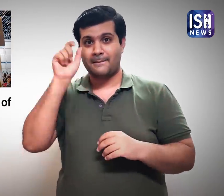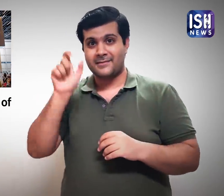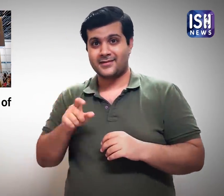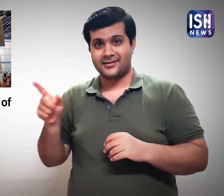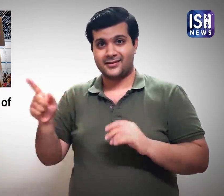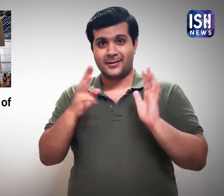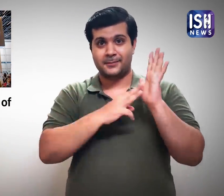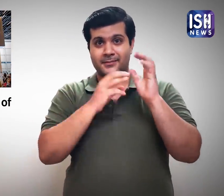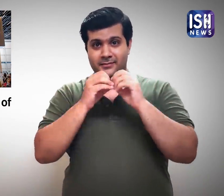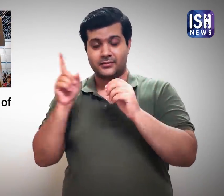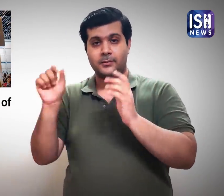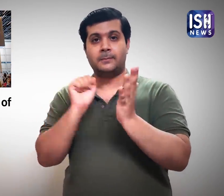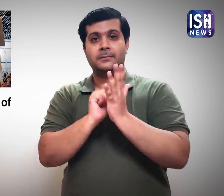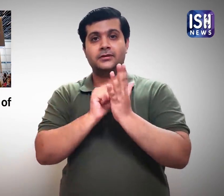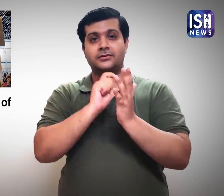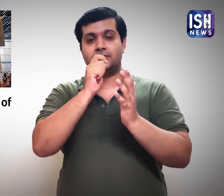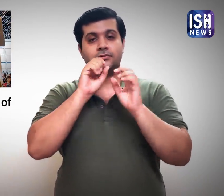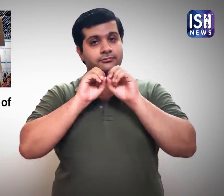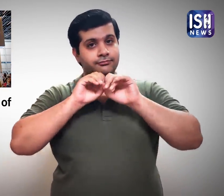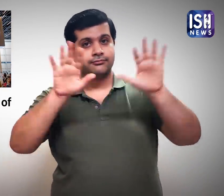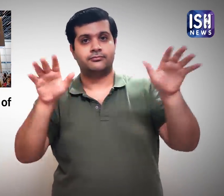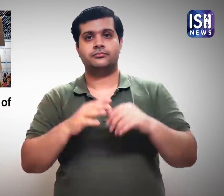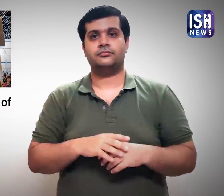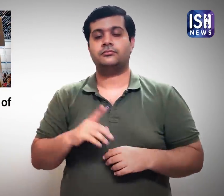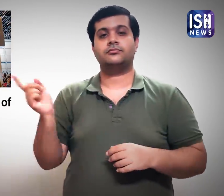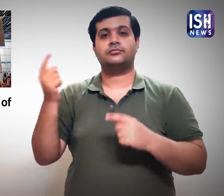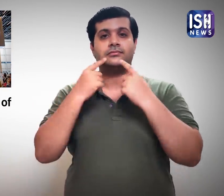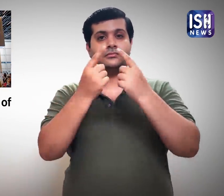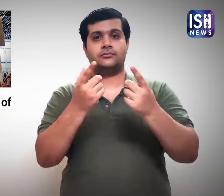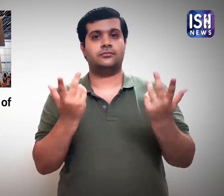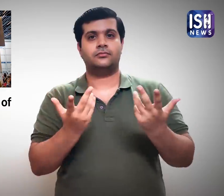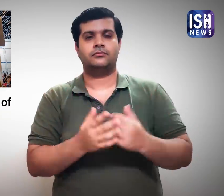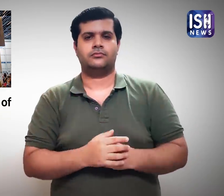Baas said in a press release,